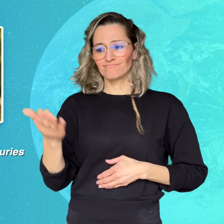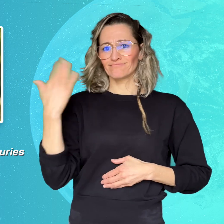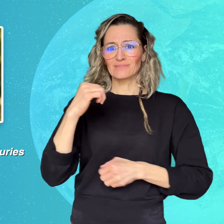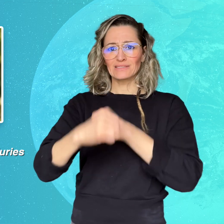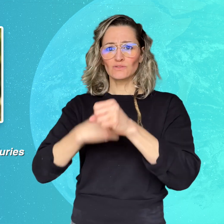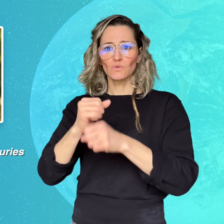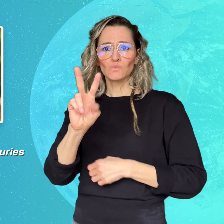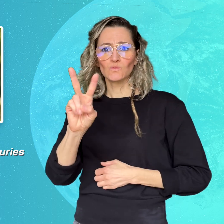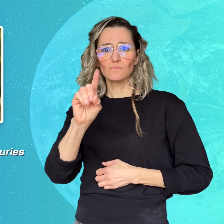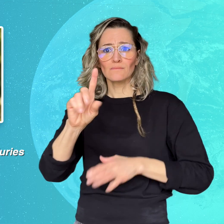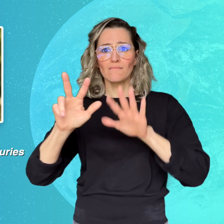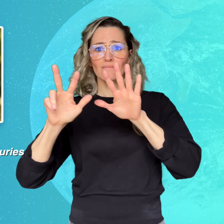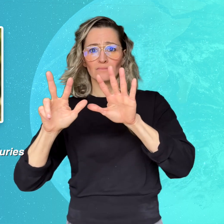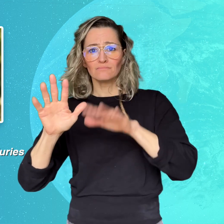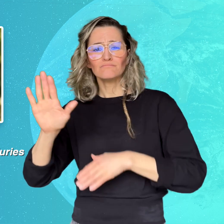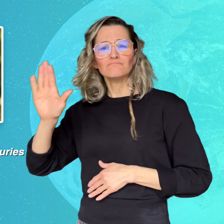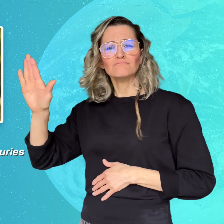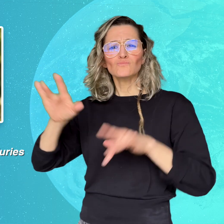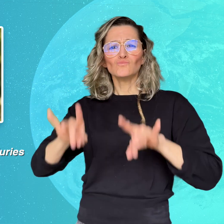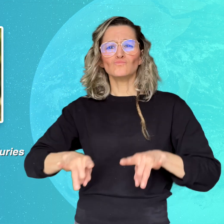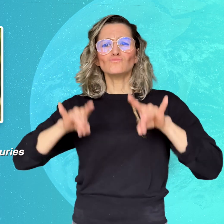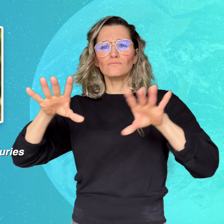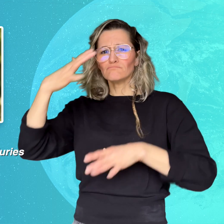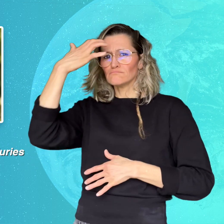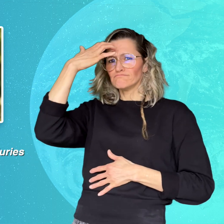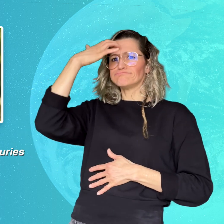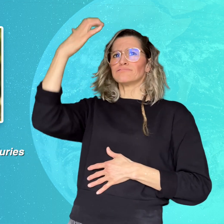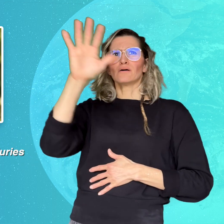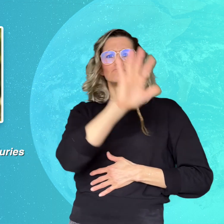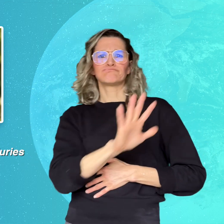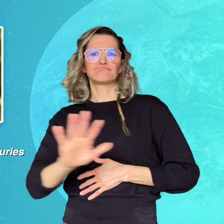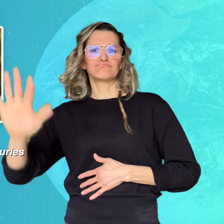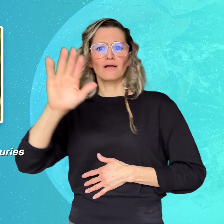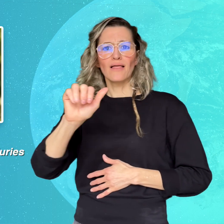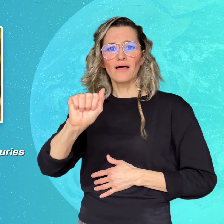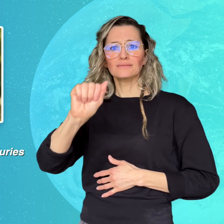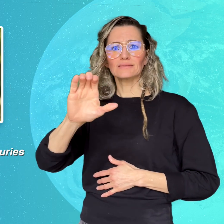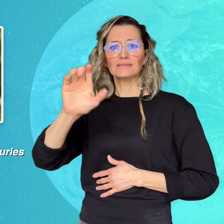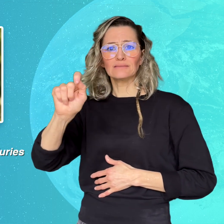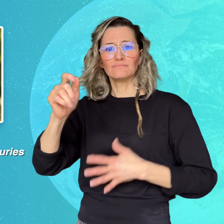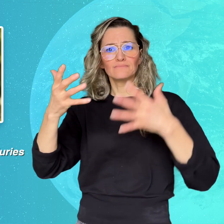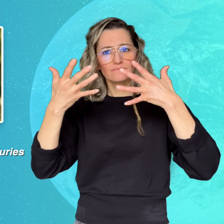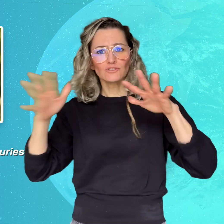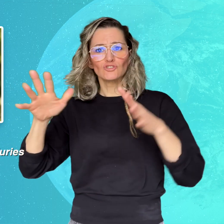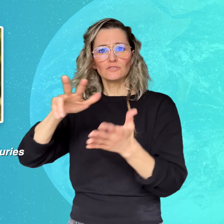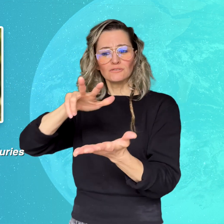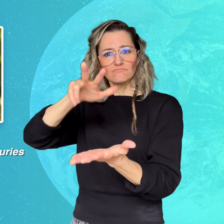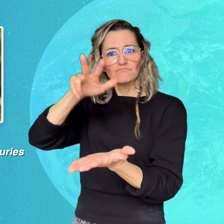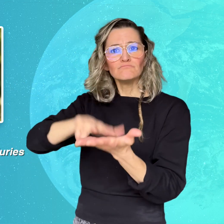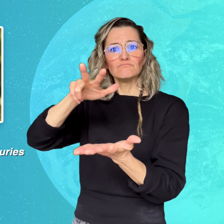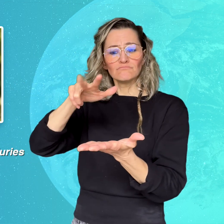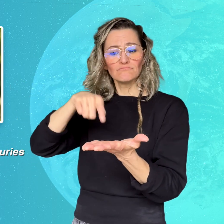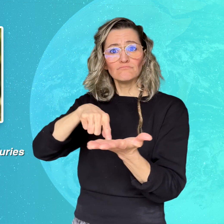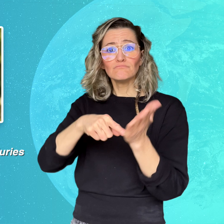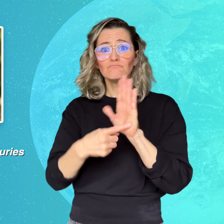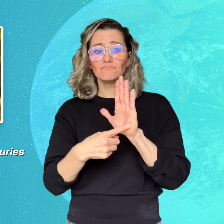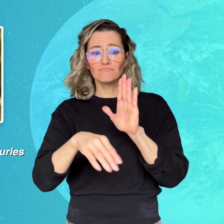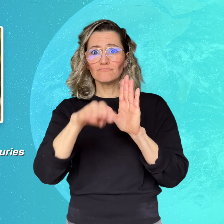In 2018, The Australian Capital Territory (ACT) passed the first